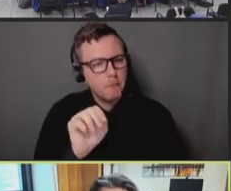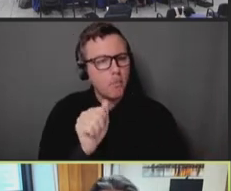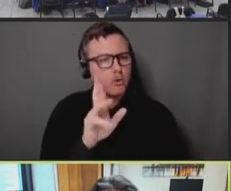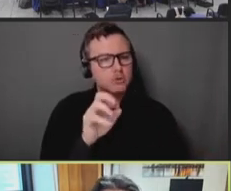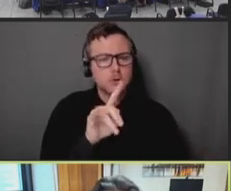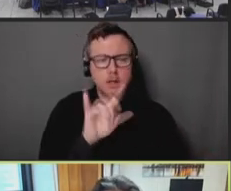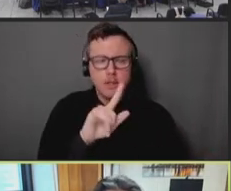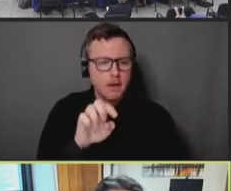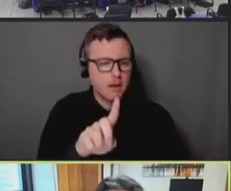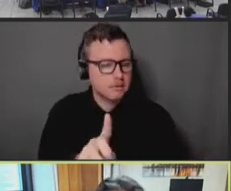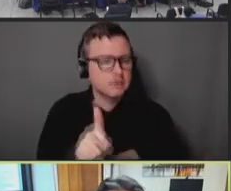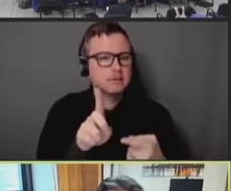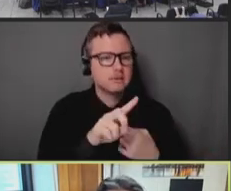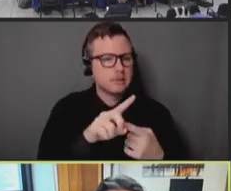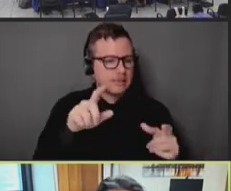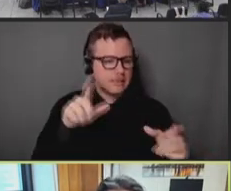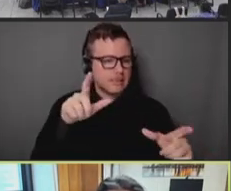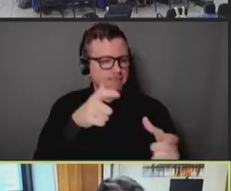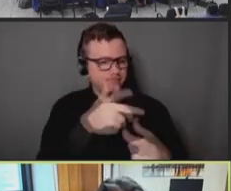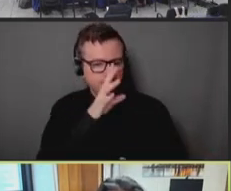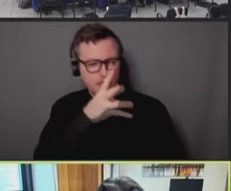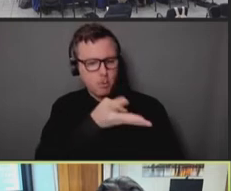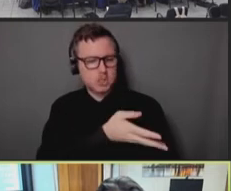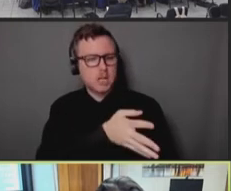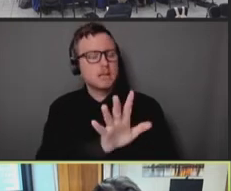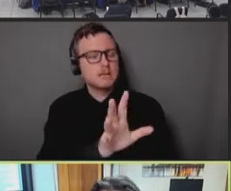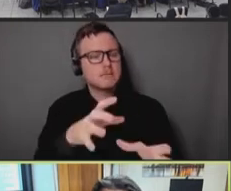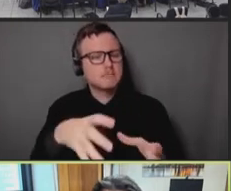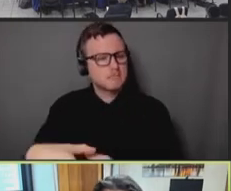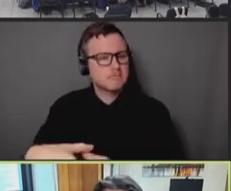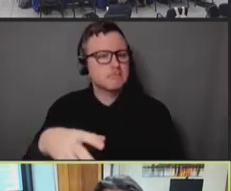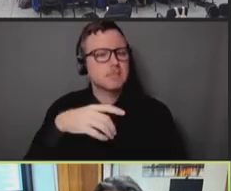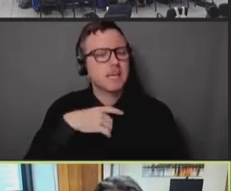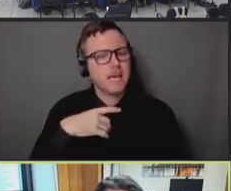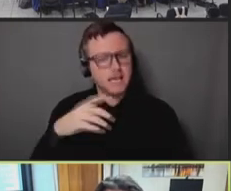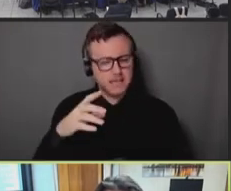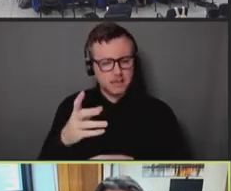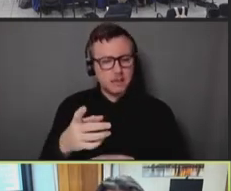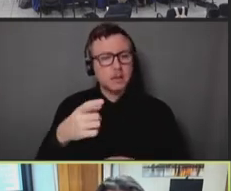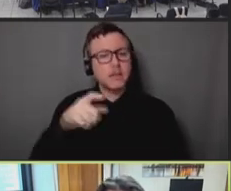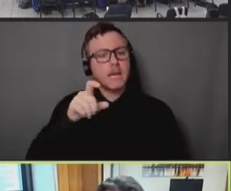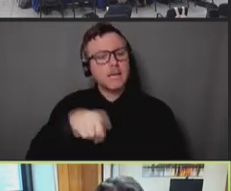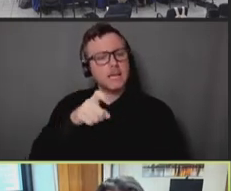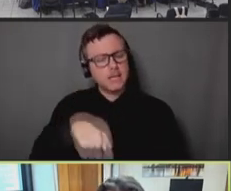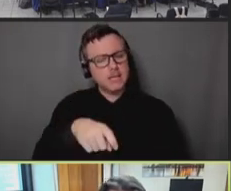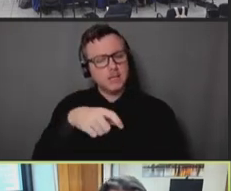of mistrust in government. And we have to be brave enough to acknowledge that, and also say